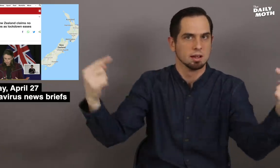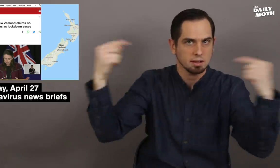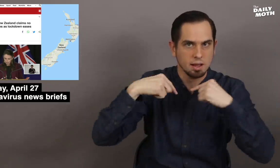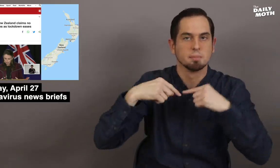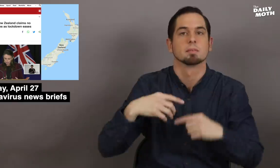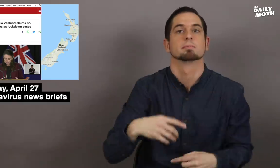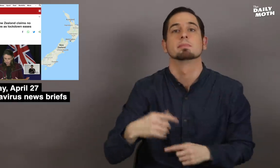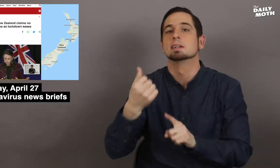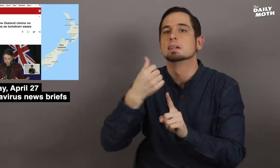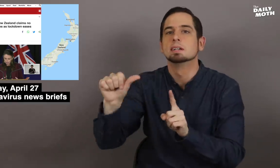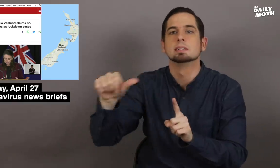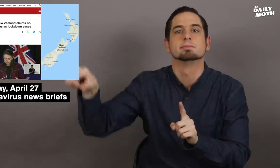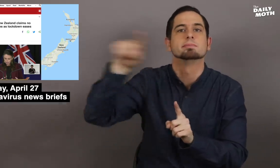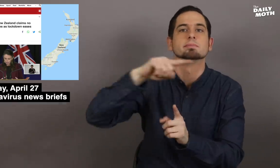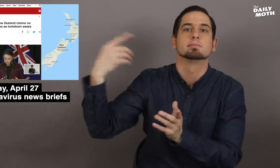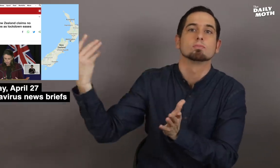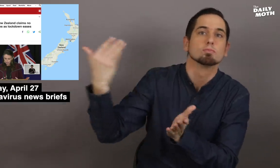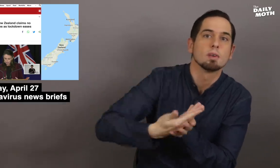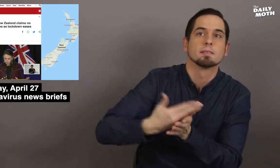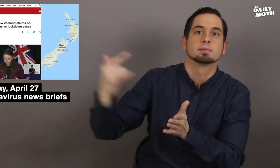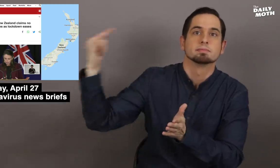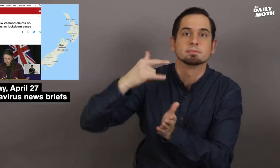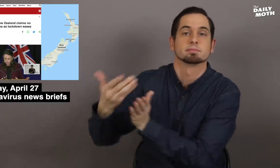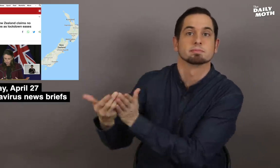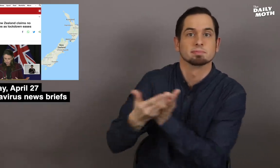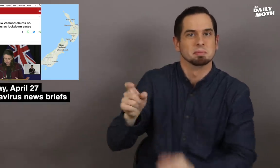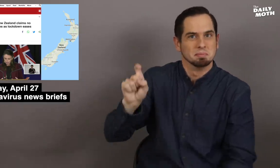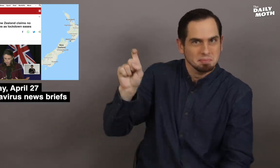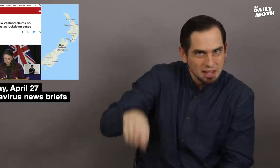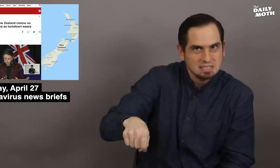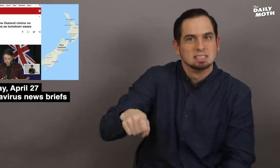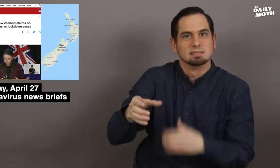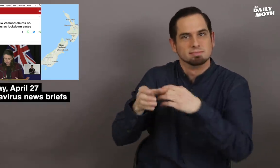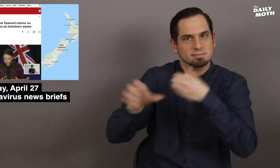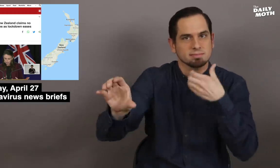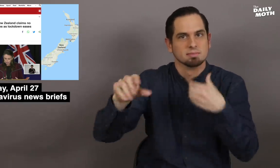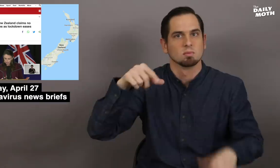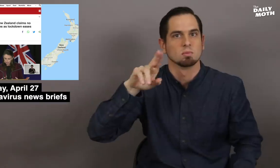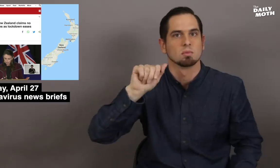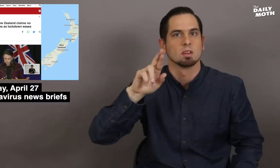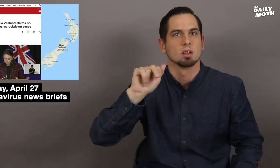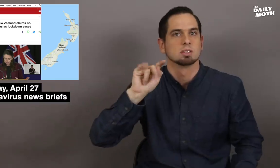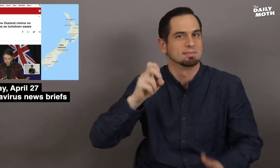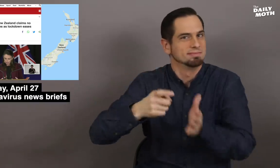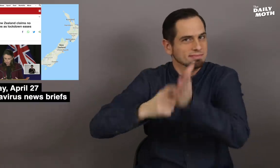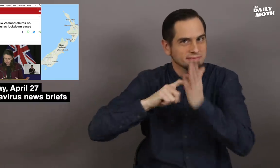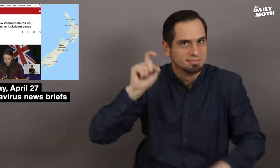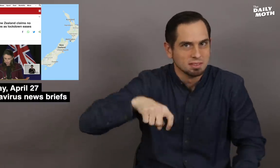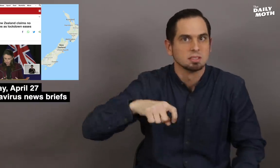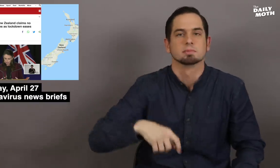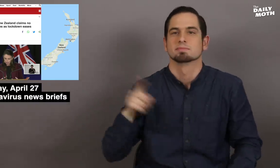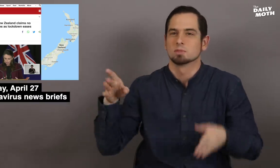mandatory quarantines of all arrivals,